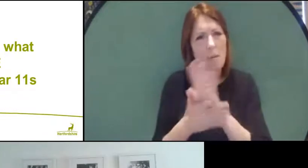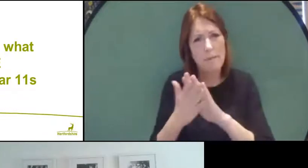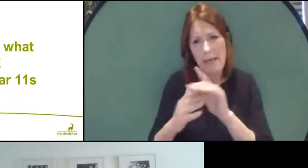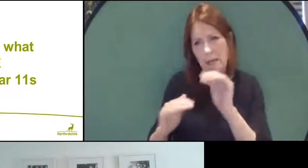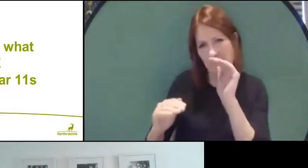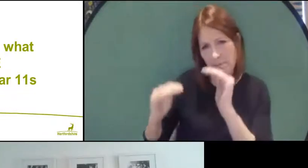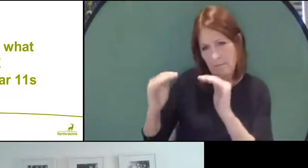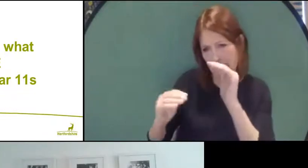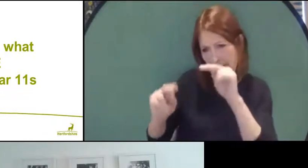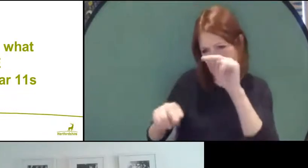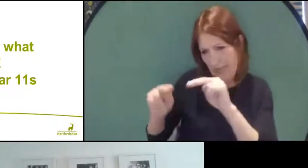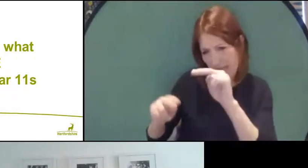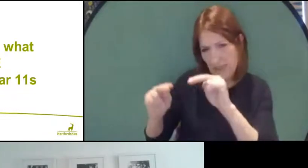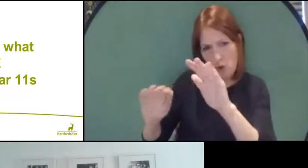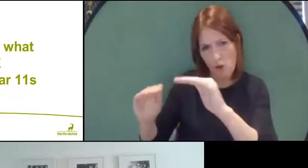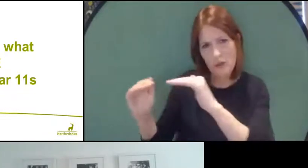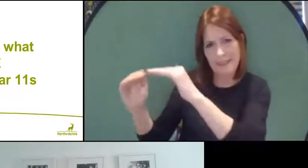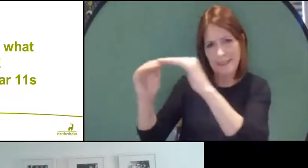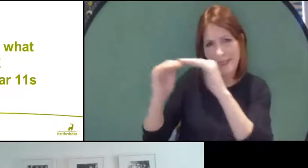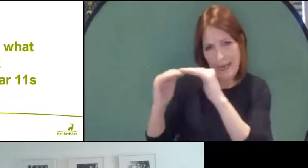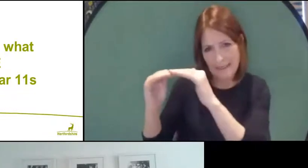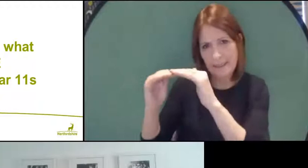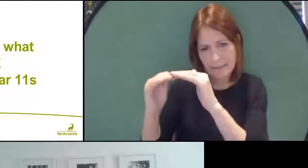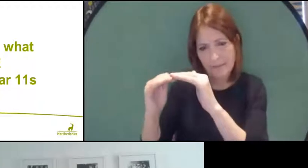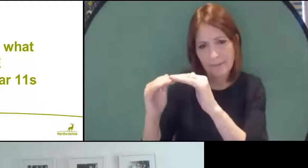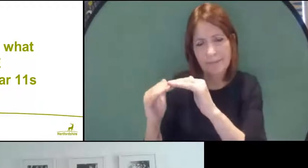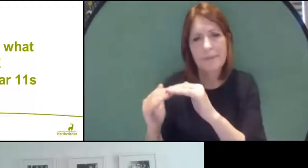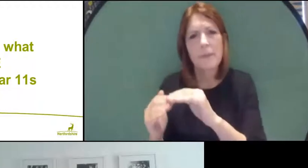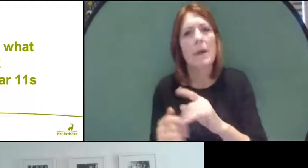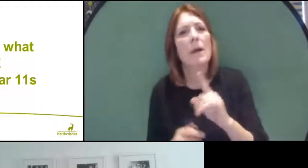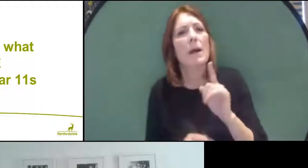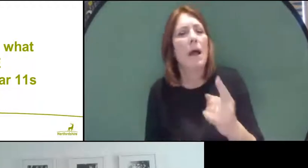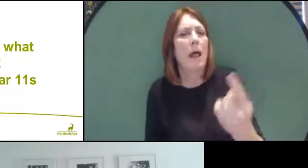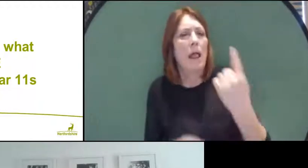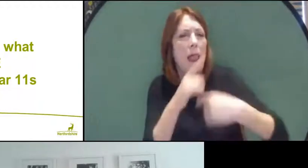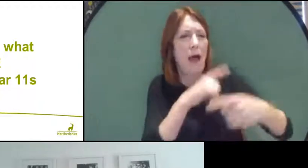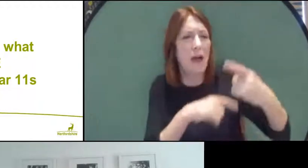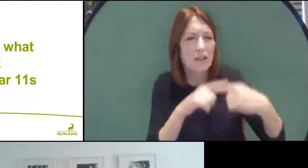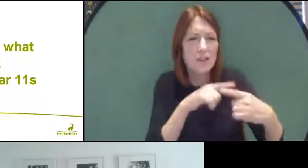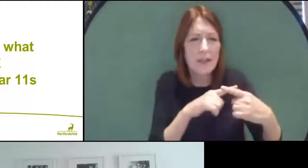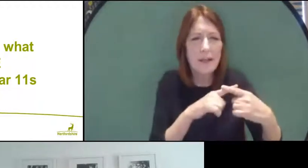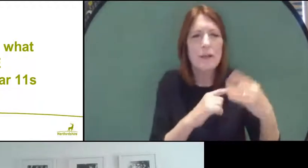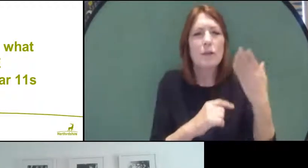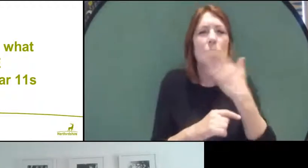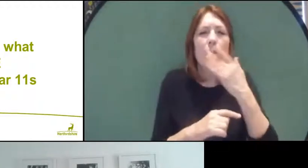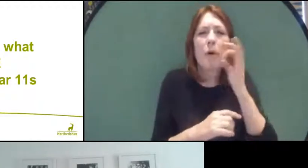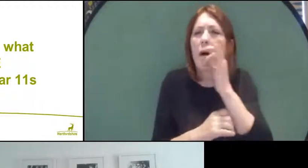now that's different from last year. Last year, your schools were asked to look at what